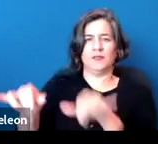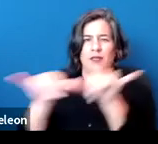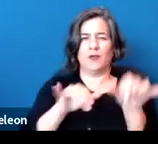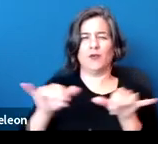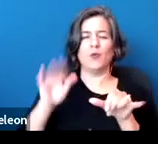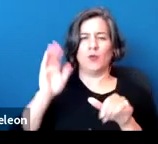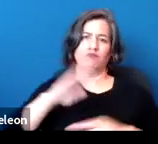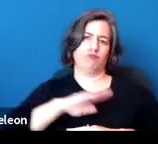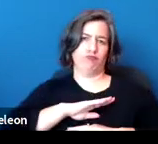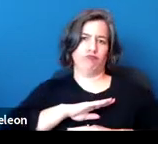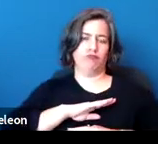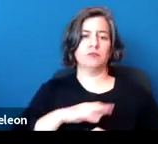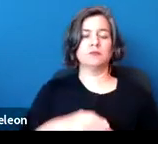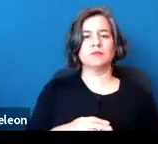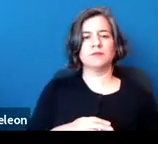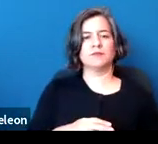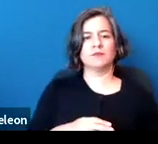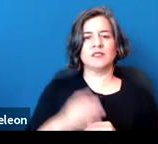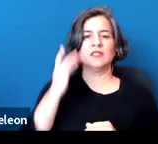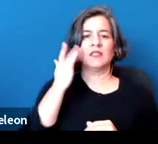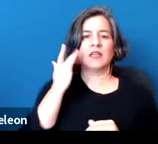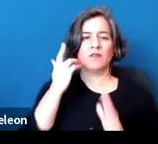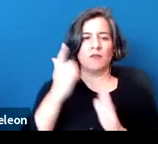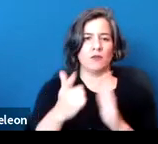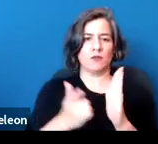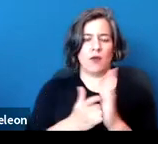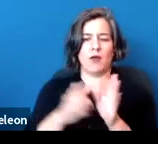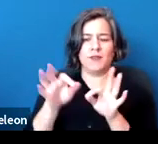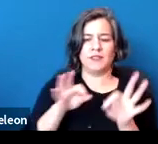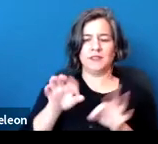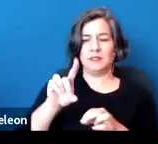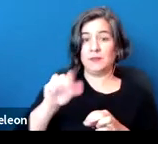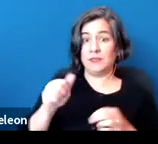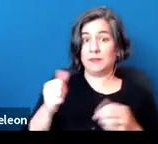So in the California canon, the definition of disability is contained